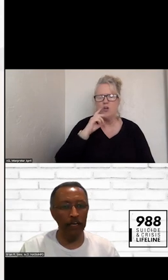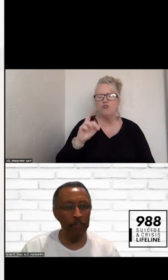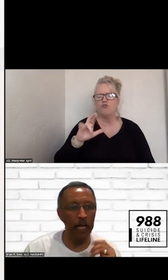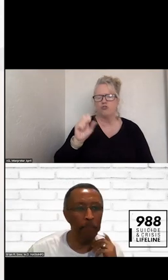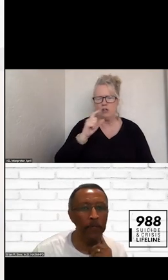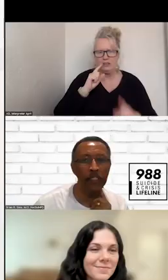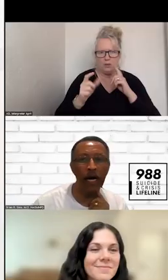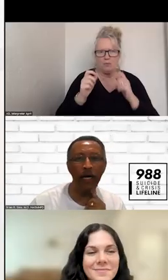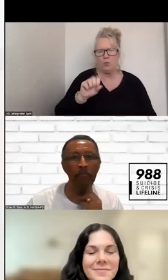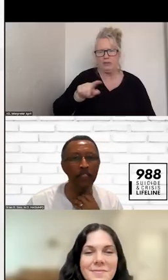STEPHANIE HEPBURN.